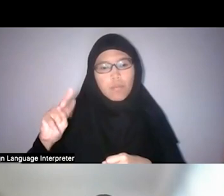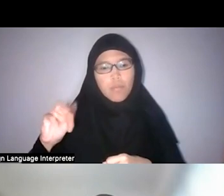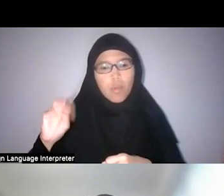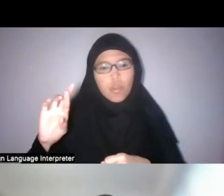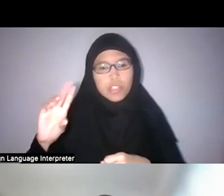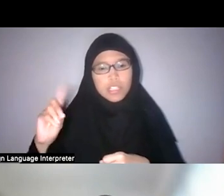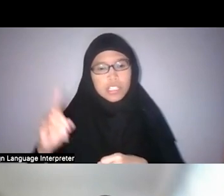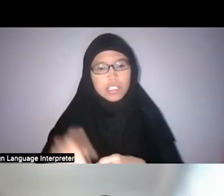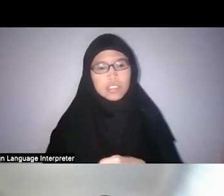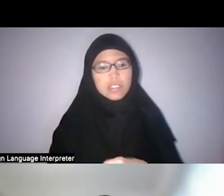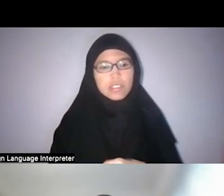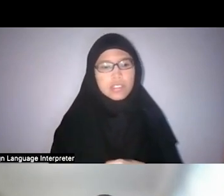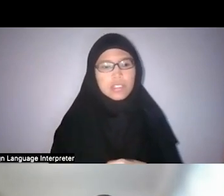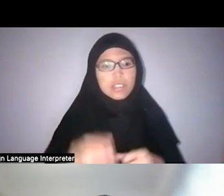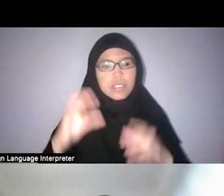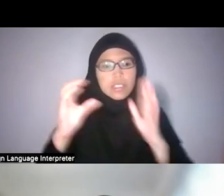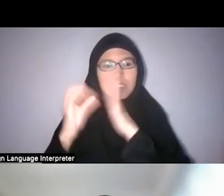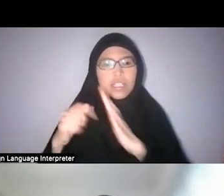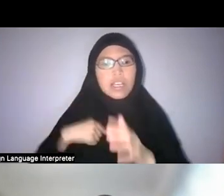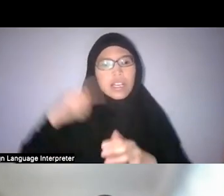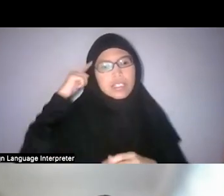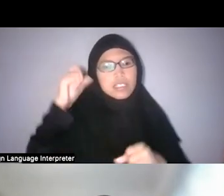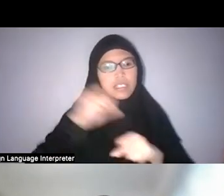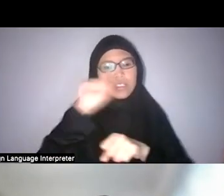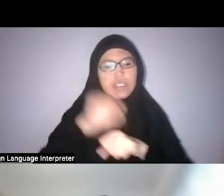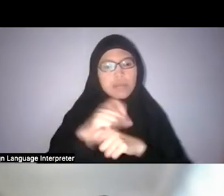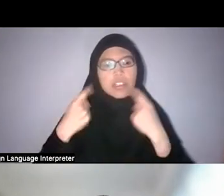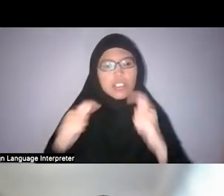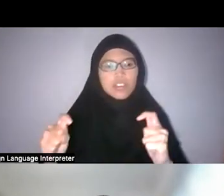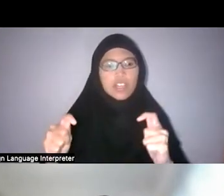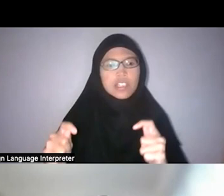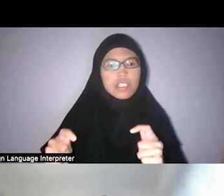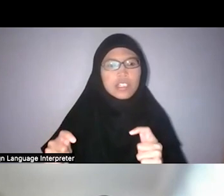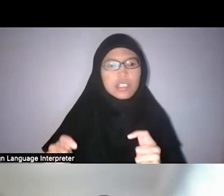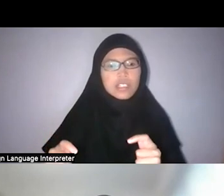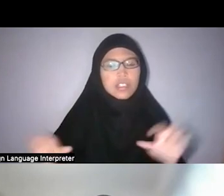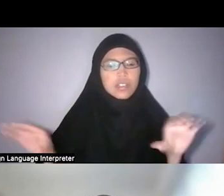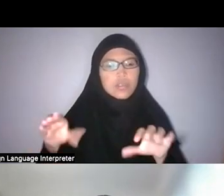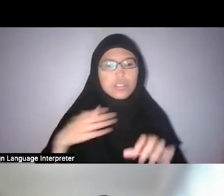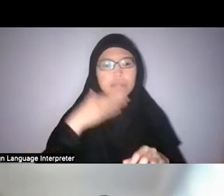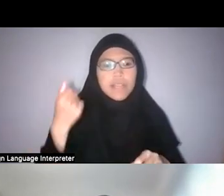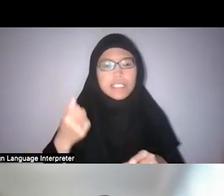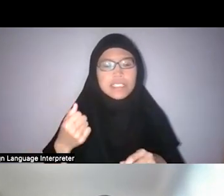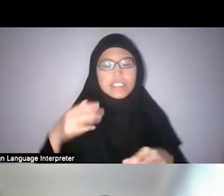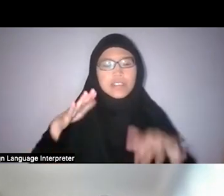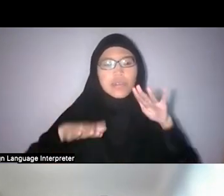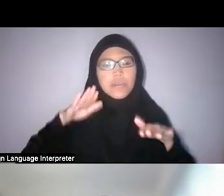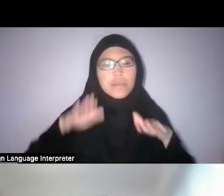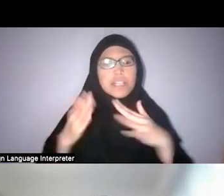I think Singapore is trying to do its best to balance between being